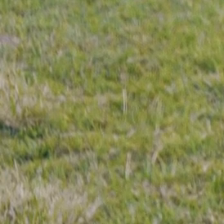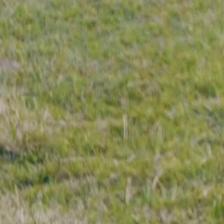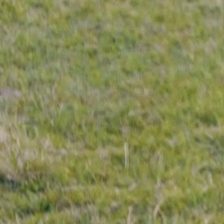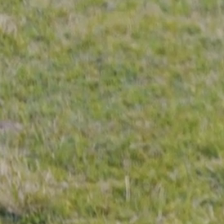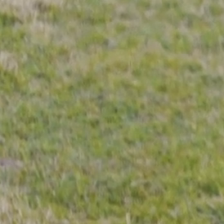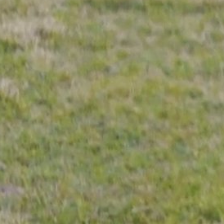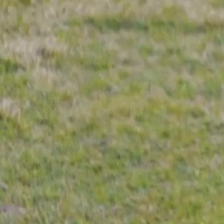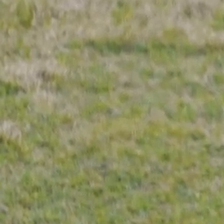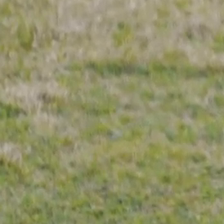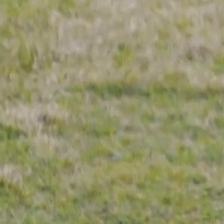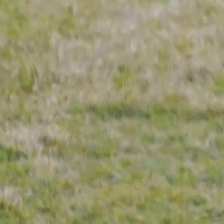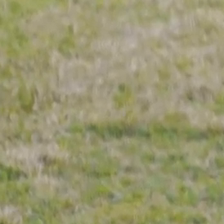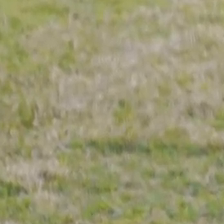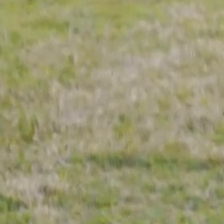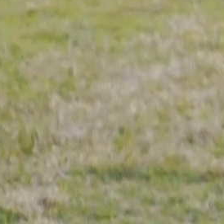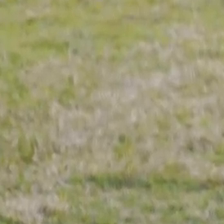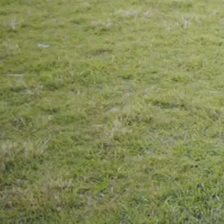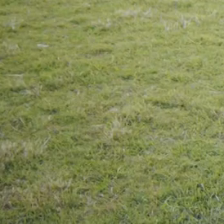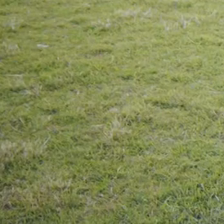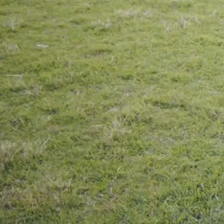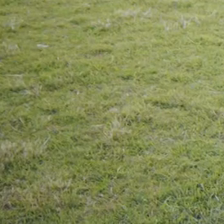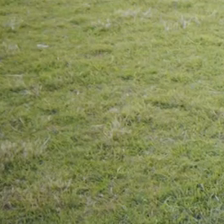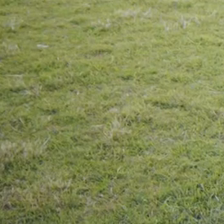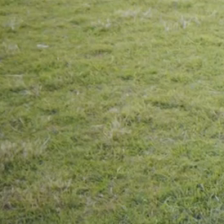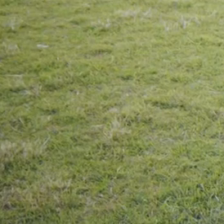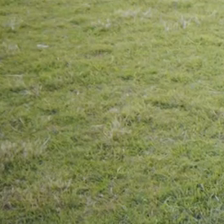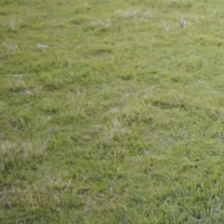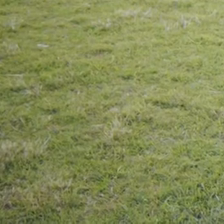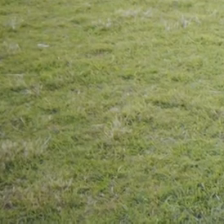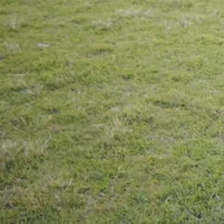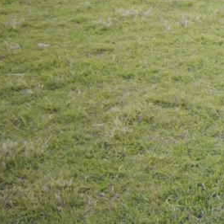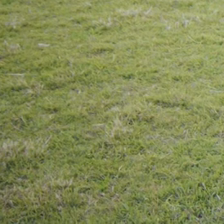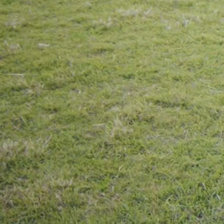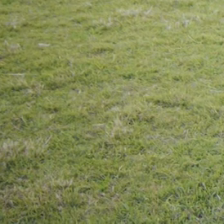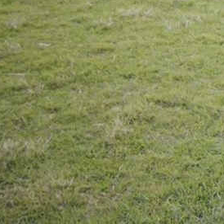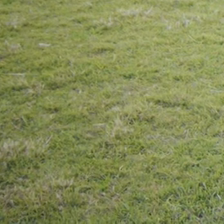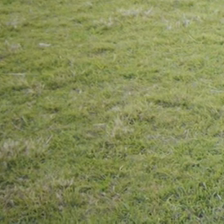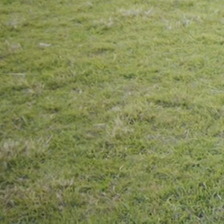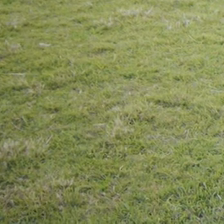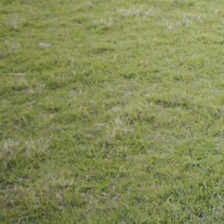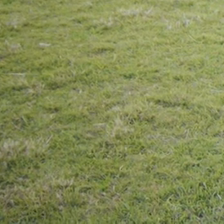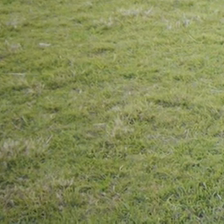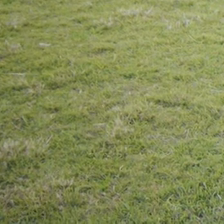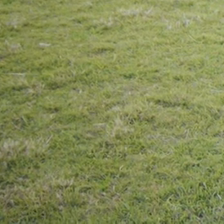for like how long you want to, to stare at. If you focus your eyes, you can stay as long as any time! Mm-hm!